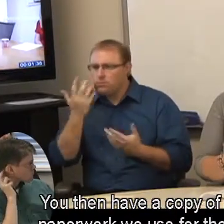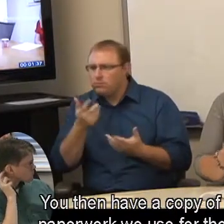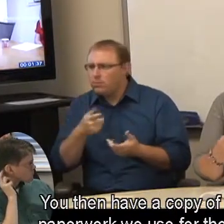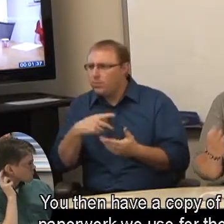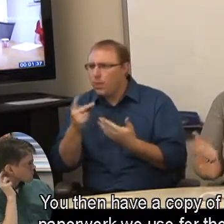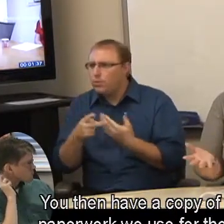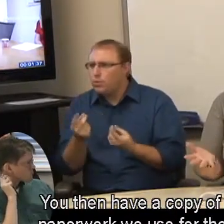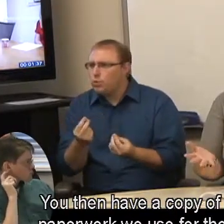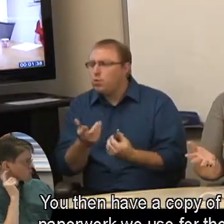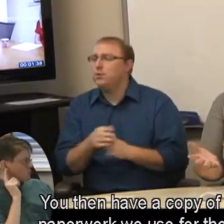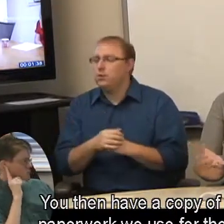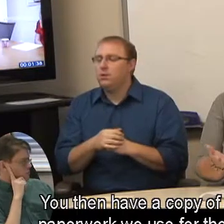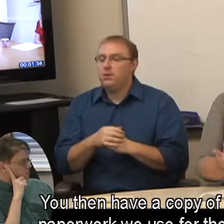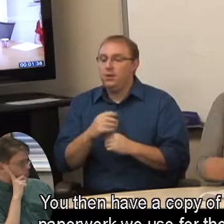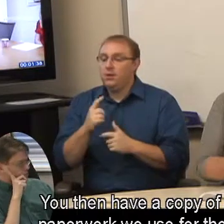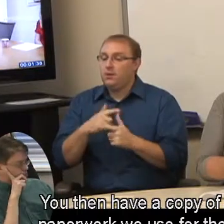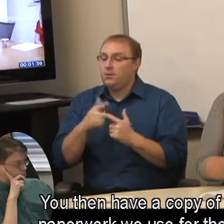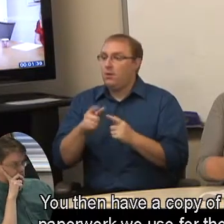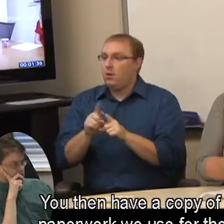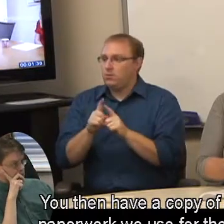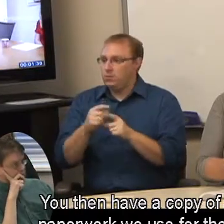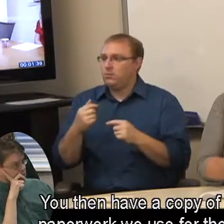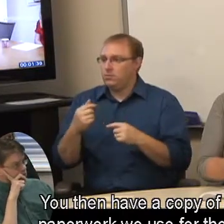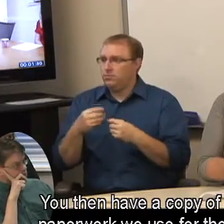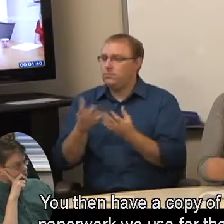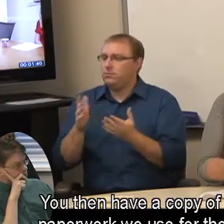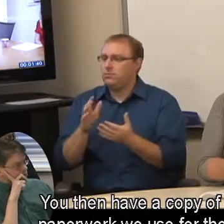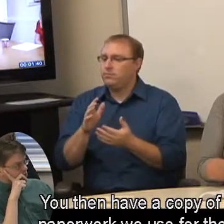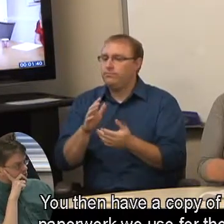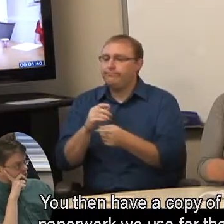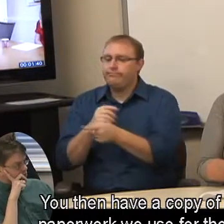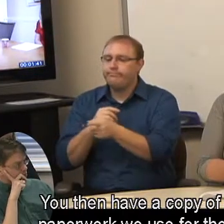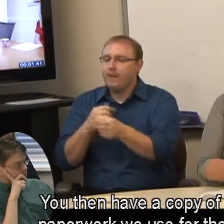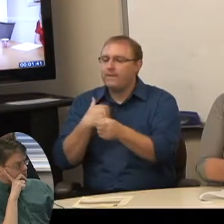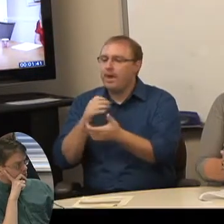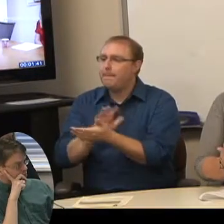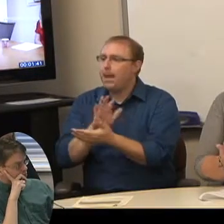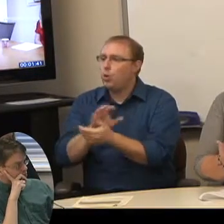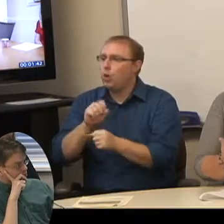You then have a copy of all of the paperwork we use for the project.